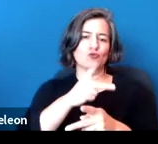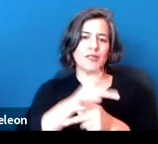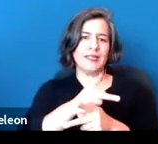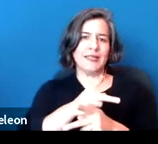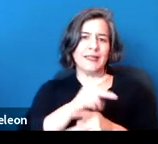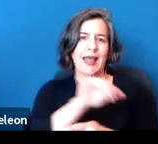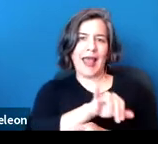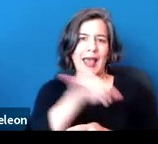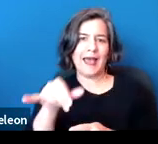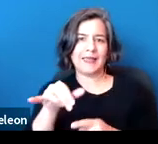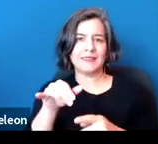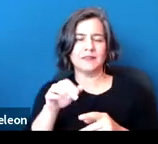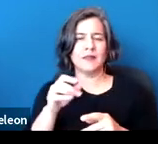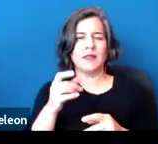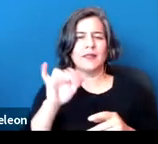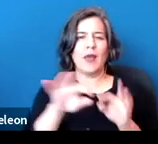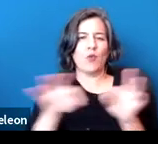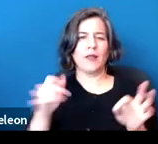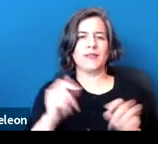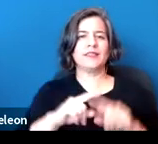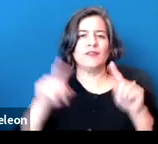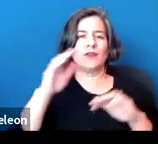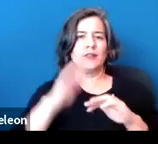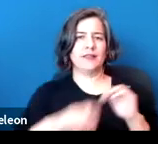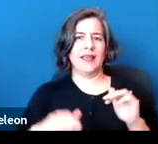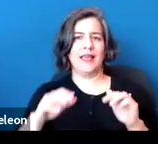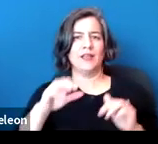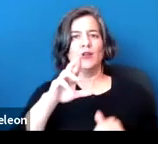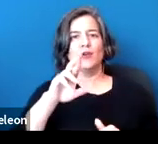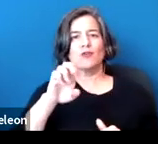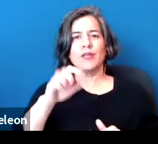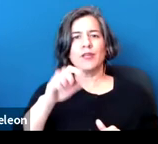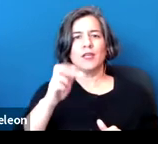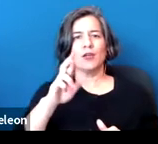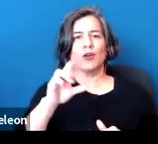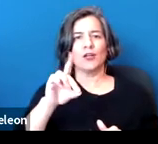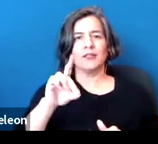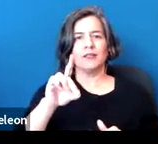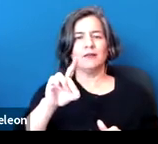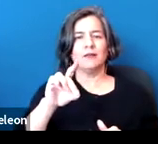so you may see a constellation of those concepts in this prong of analyzing whether,